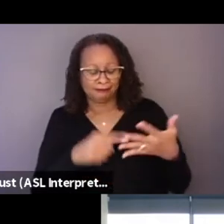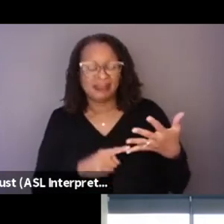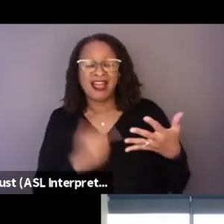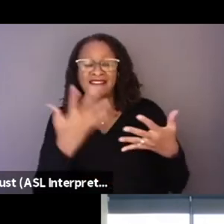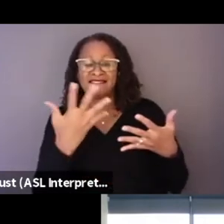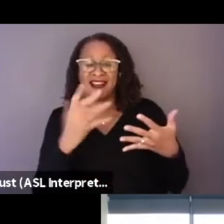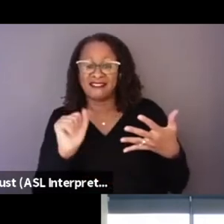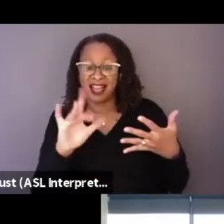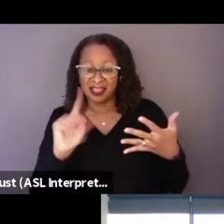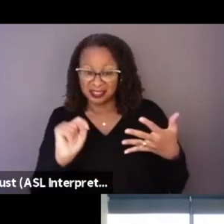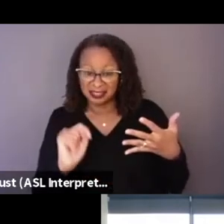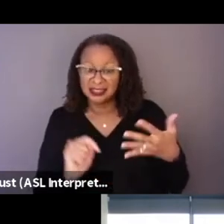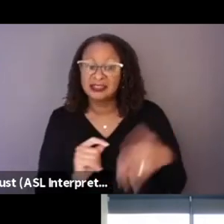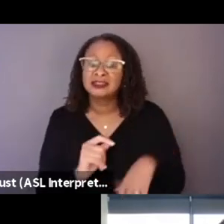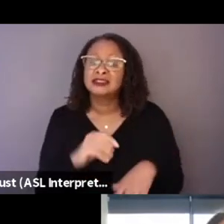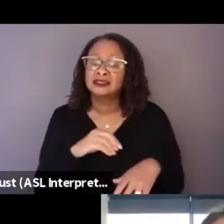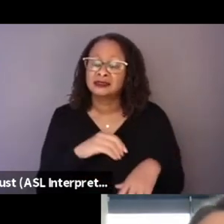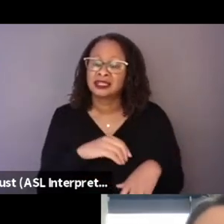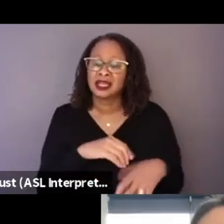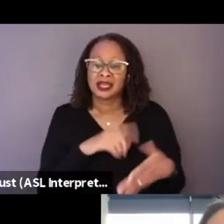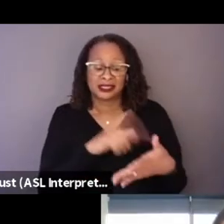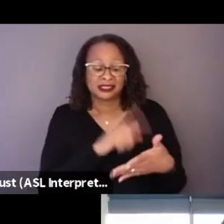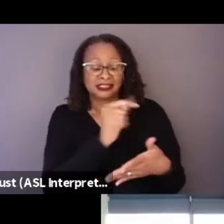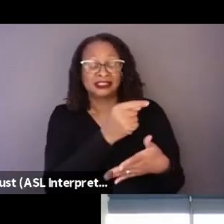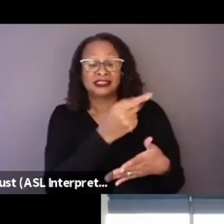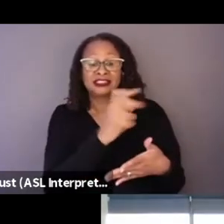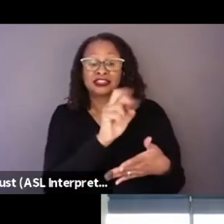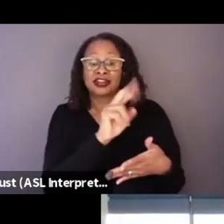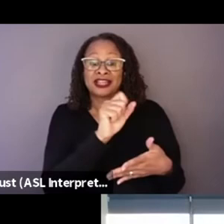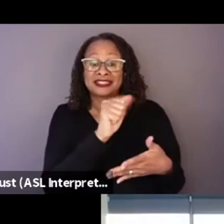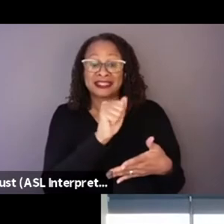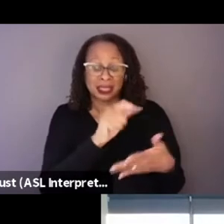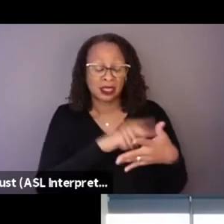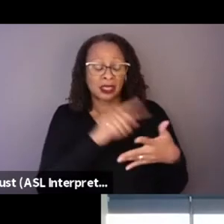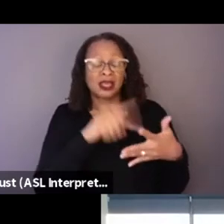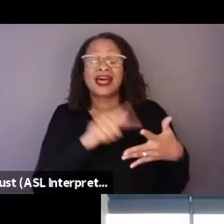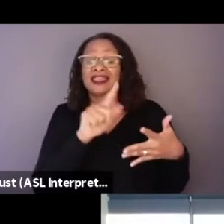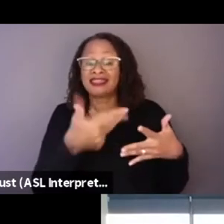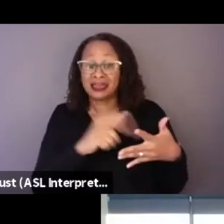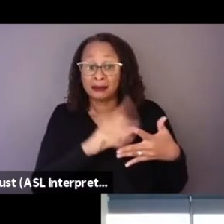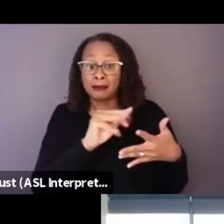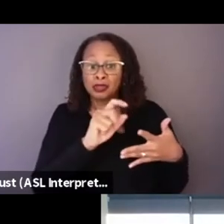where you see Teresa first, then you see Montoya, then you see them together.